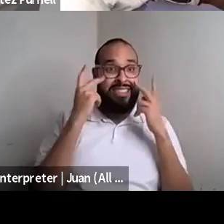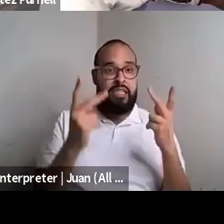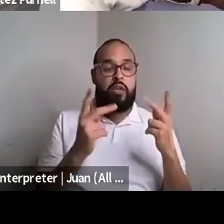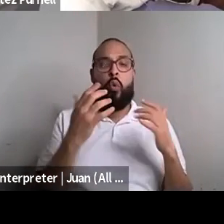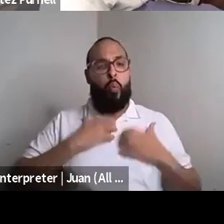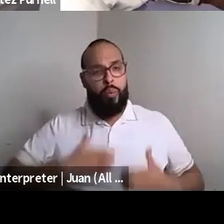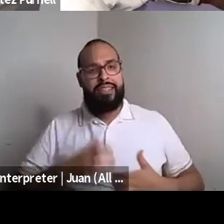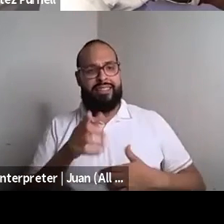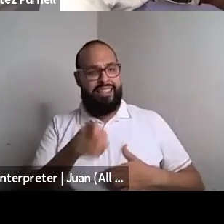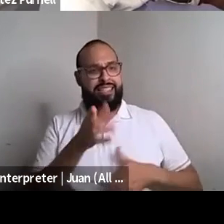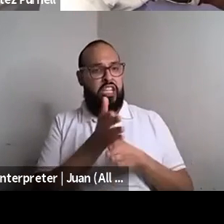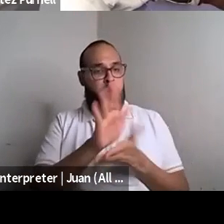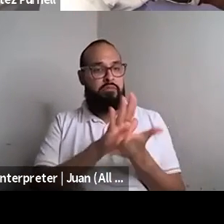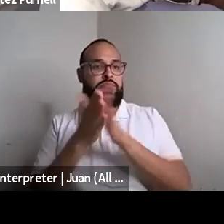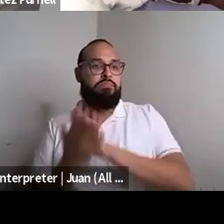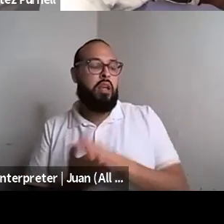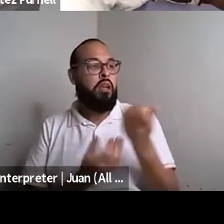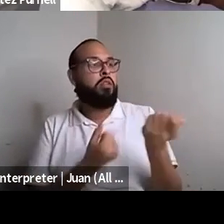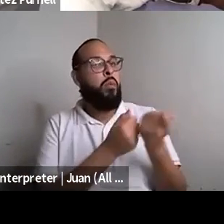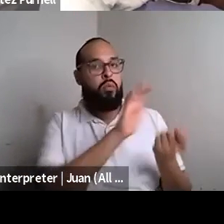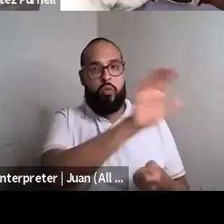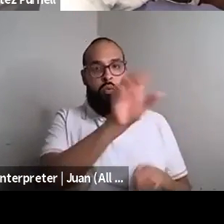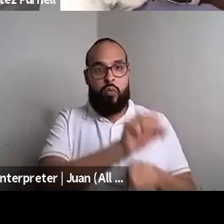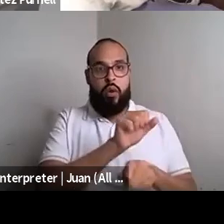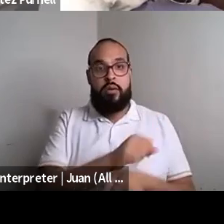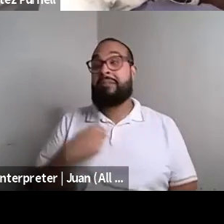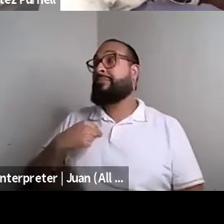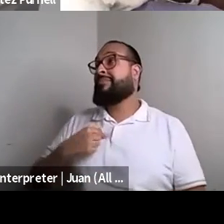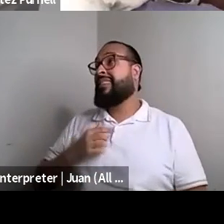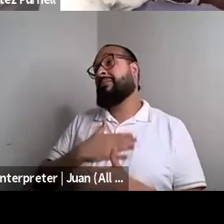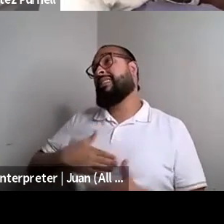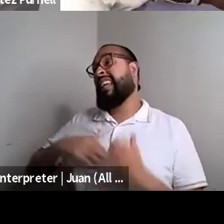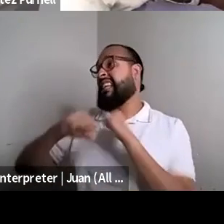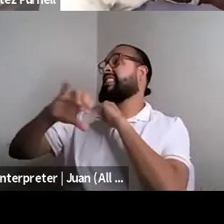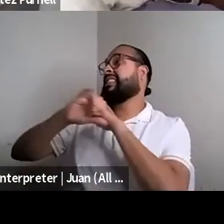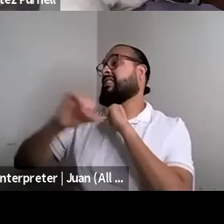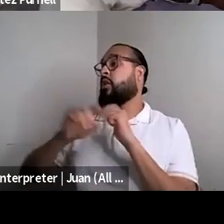Randa Jarrar she/they: seized up order my book. Randa Jarrar she/they: Or or tell your library to start carrying it